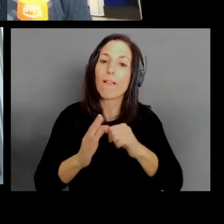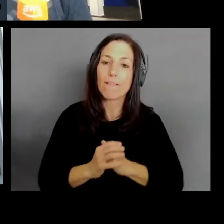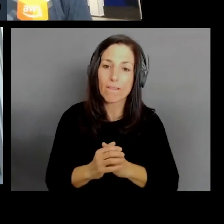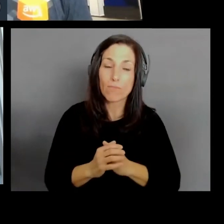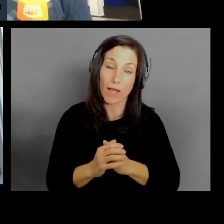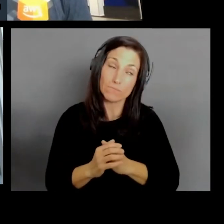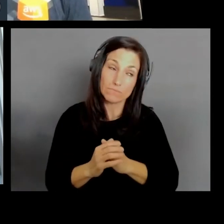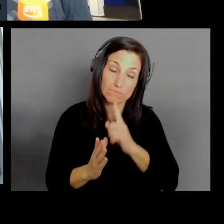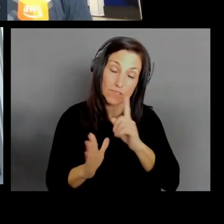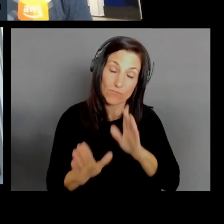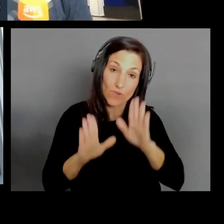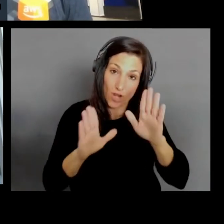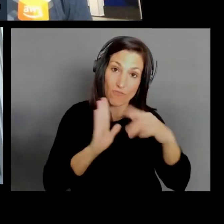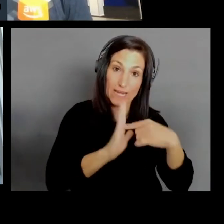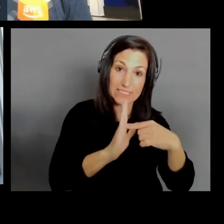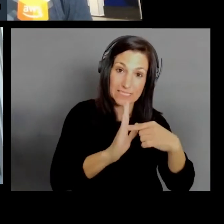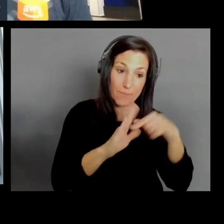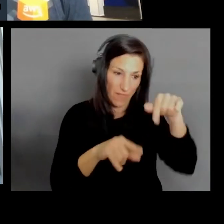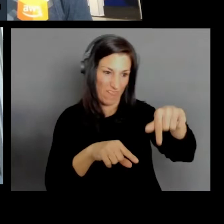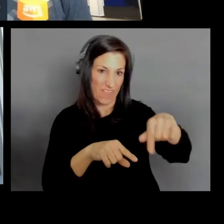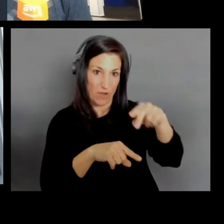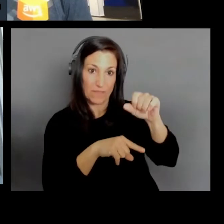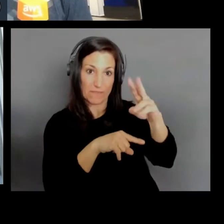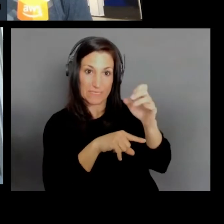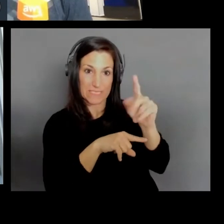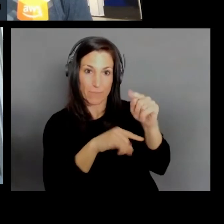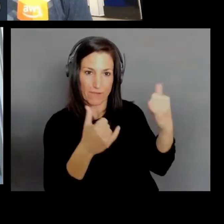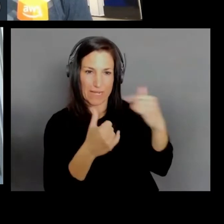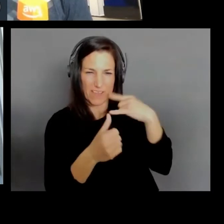that I'll talk about here in a second, but one of our customers said,